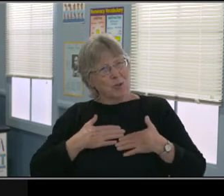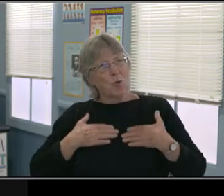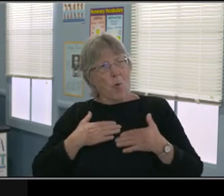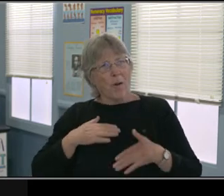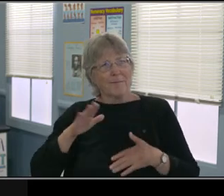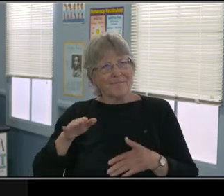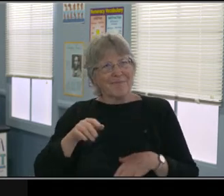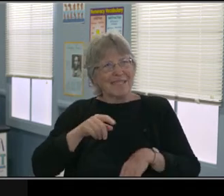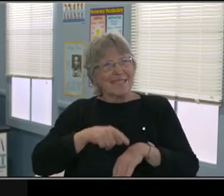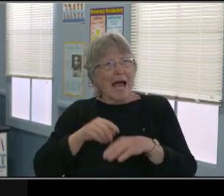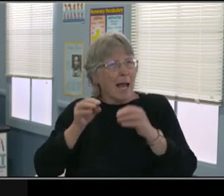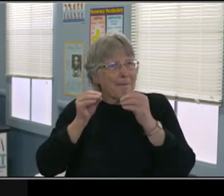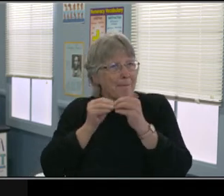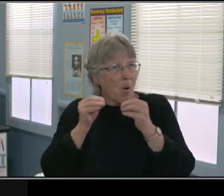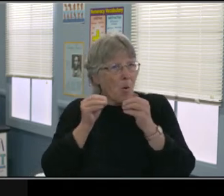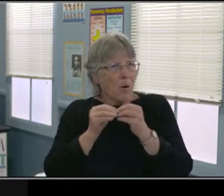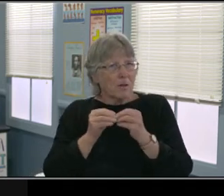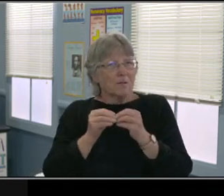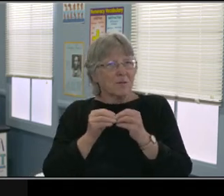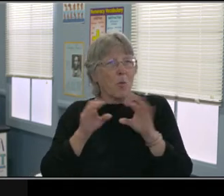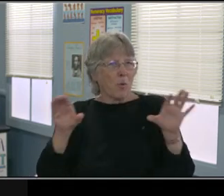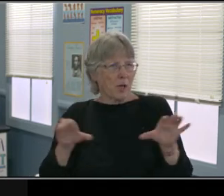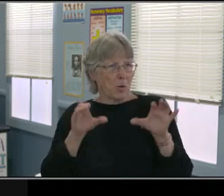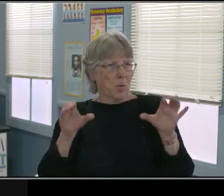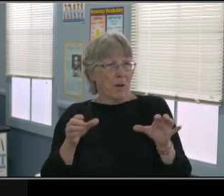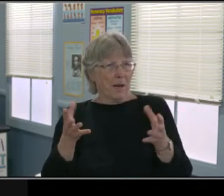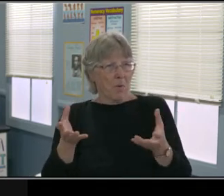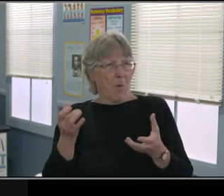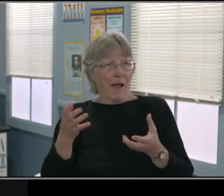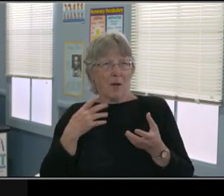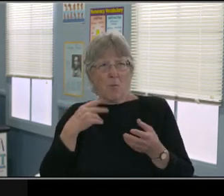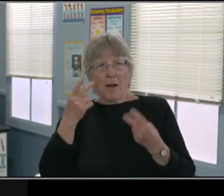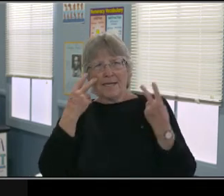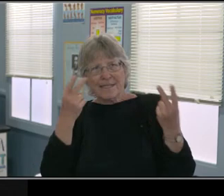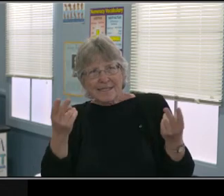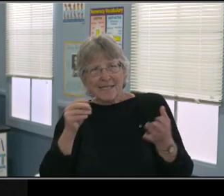for the team to talk about and guide them. So, first of all,